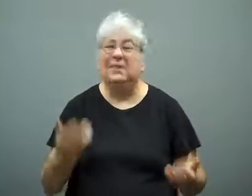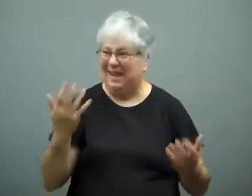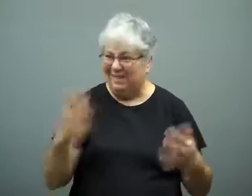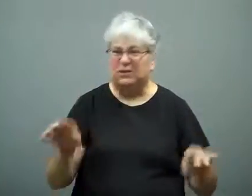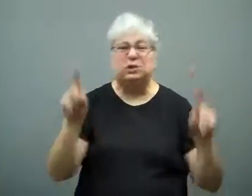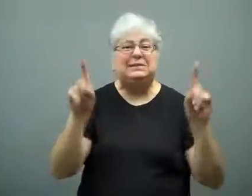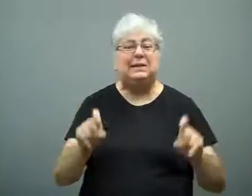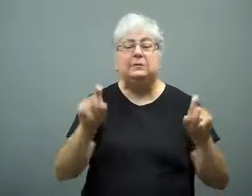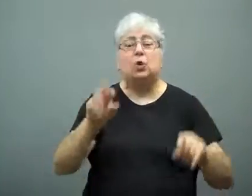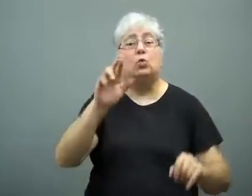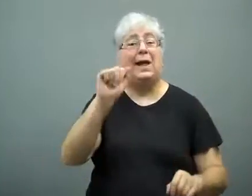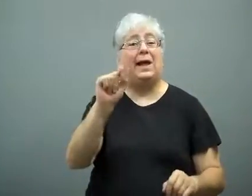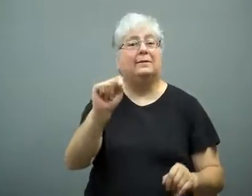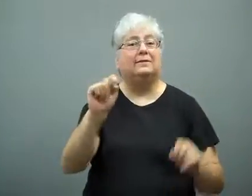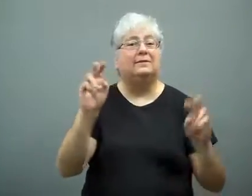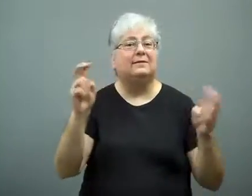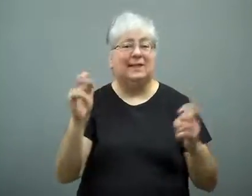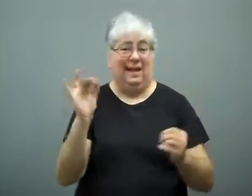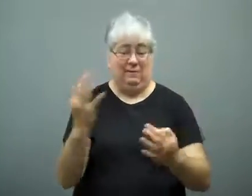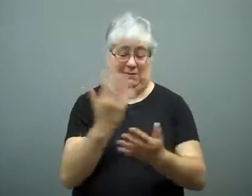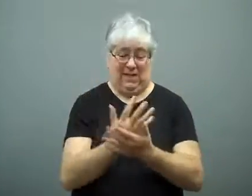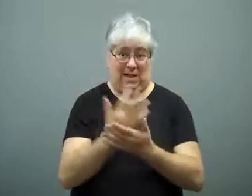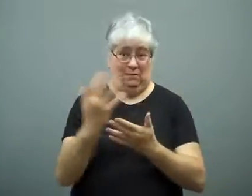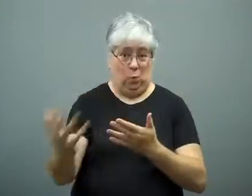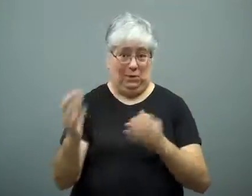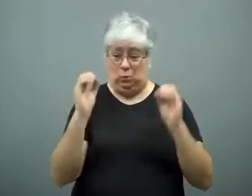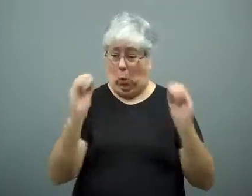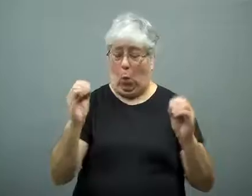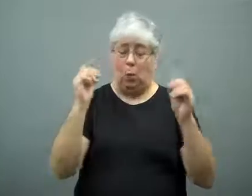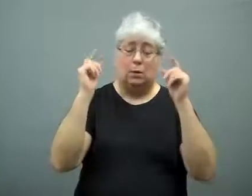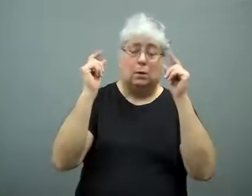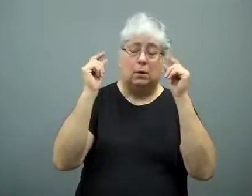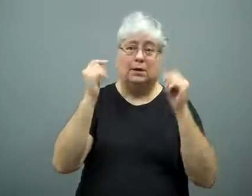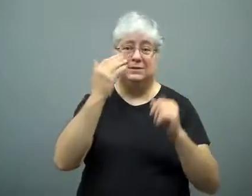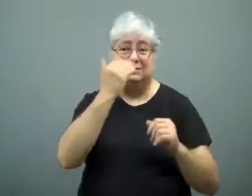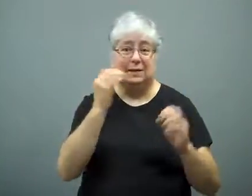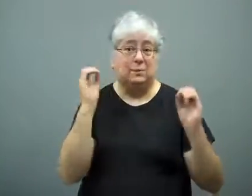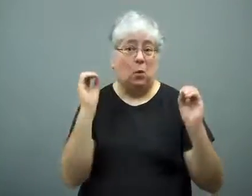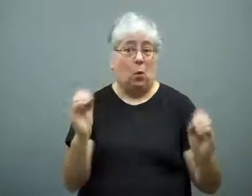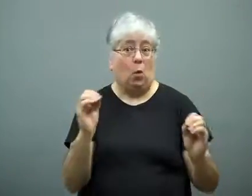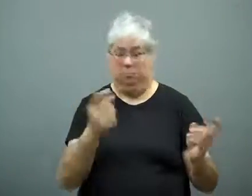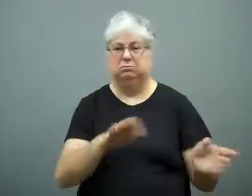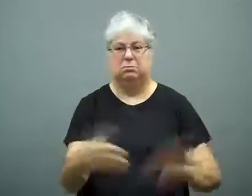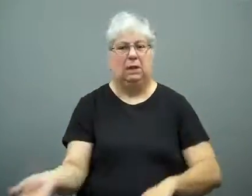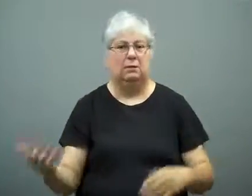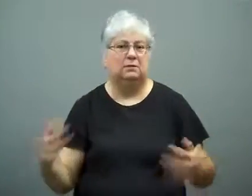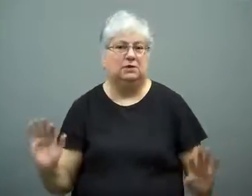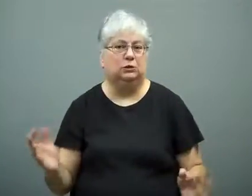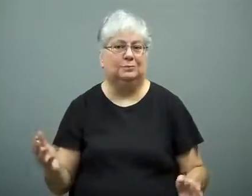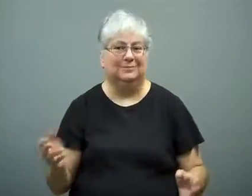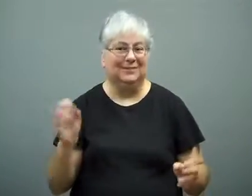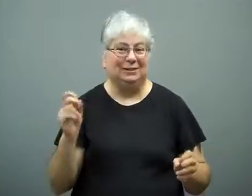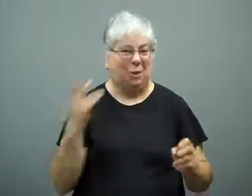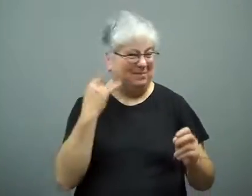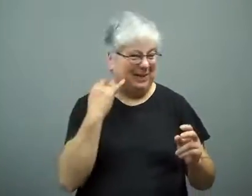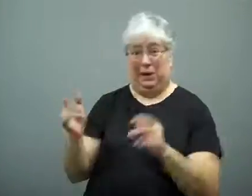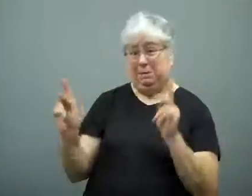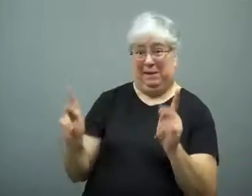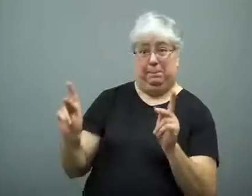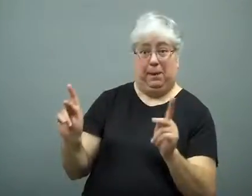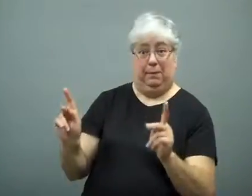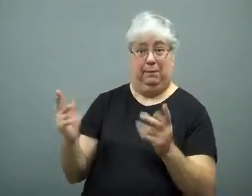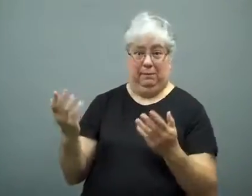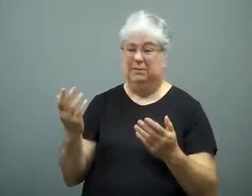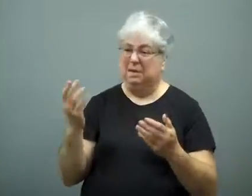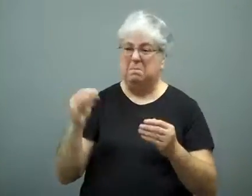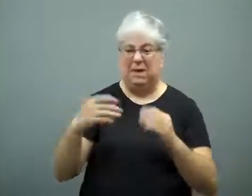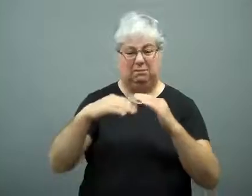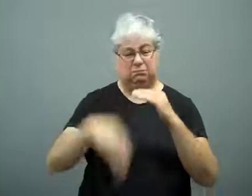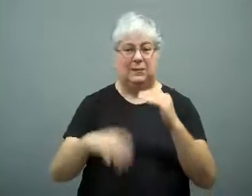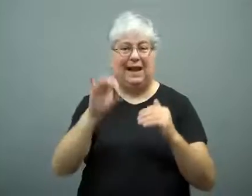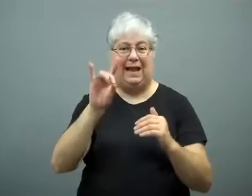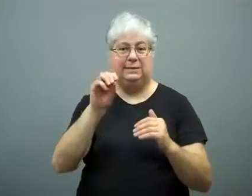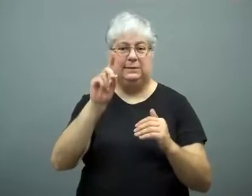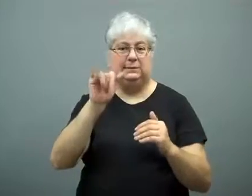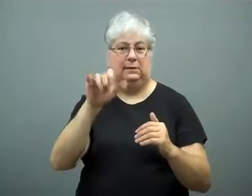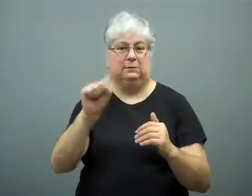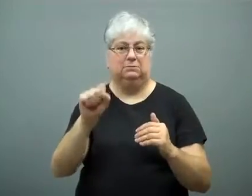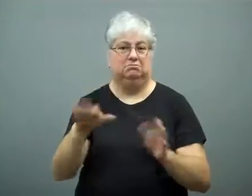In experiments, rats that went five weeks without REM sleep died.